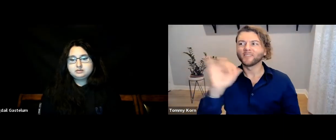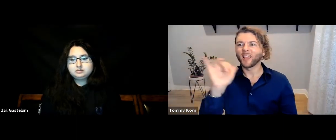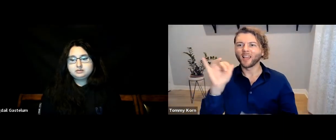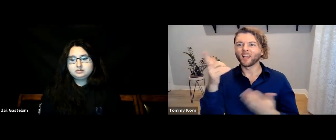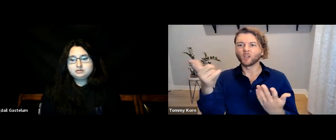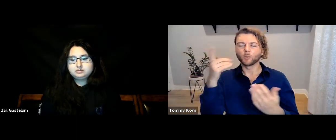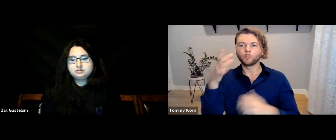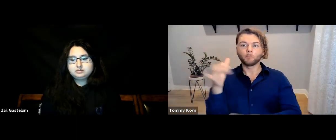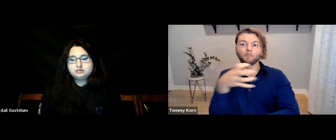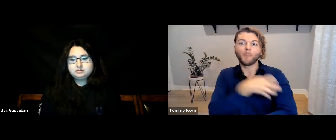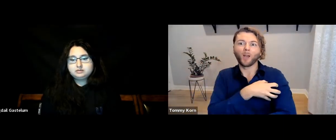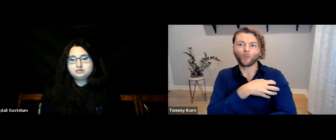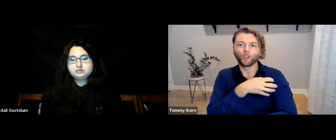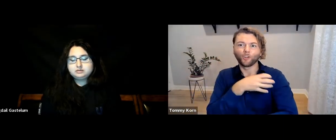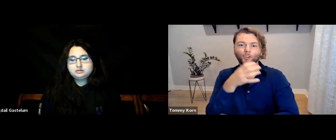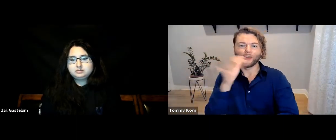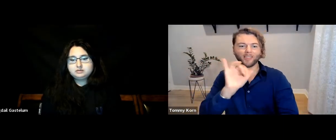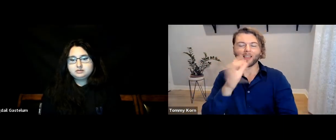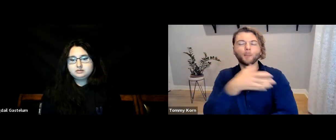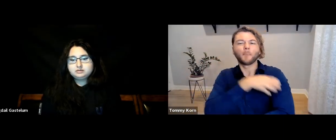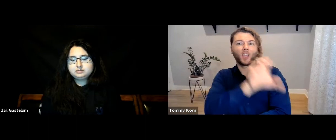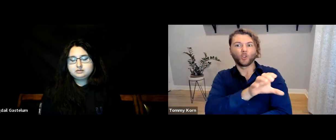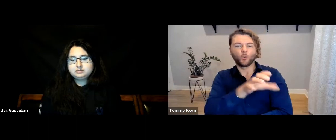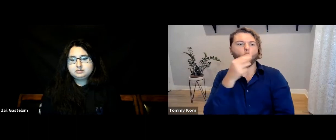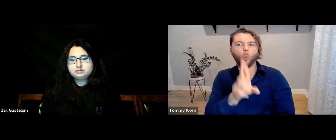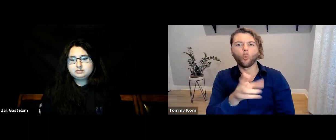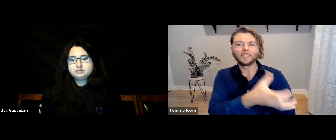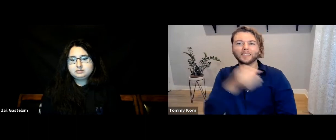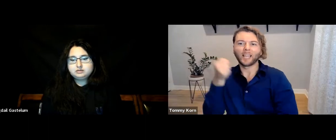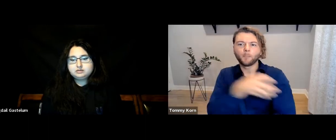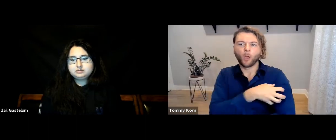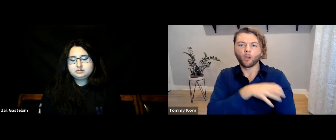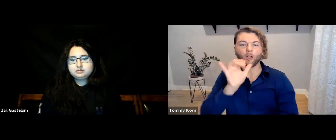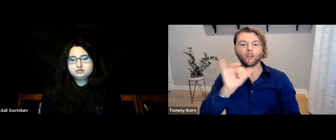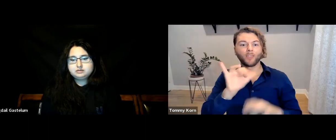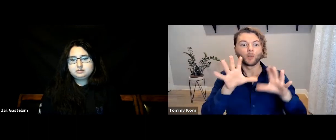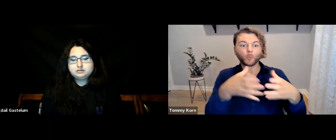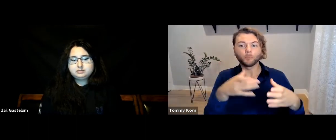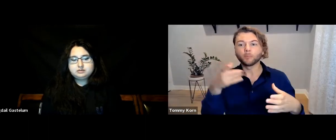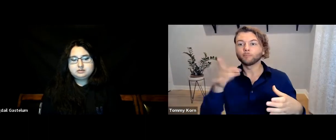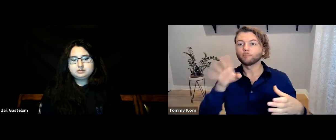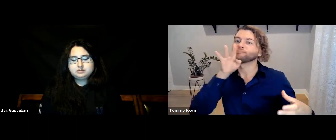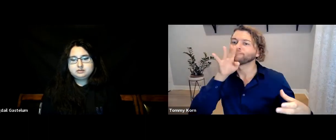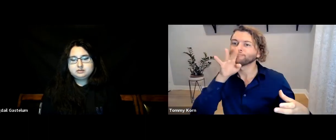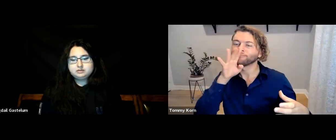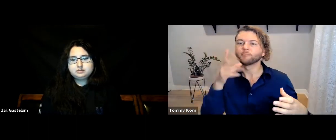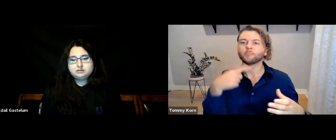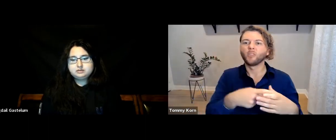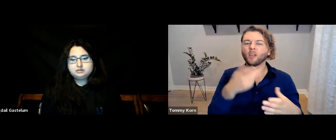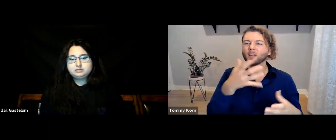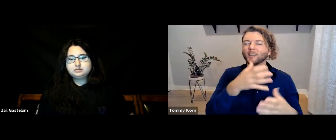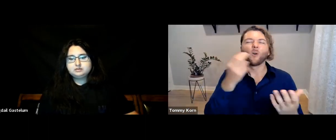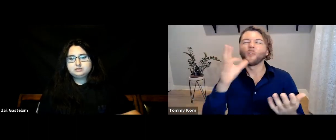and very aware that using their voice can empower or take away power. So that group that speaks…